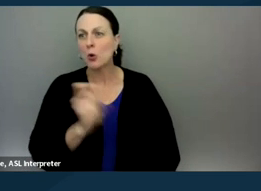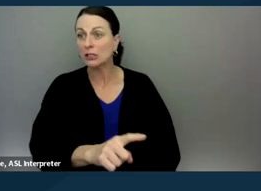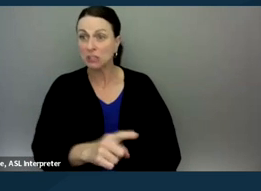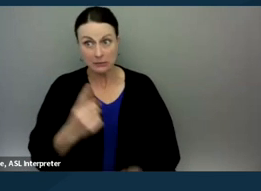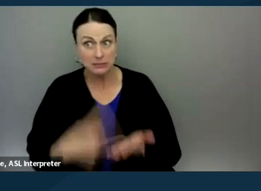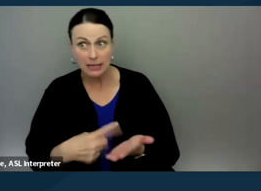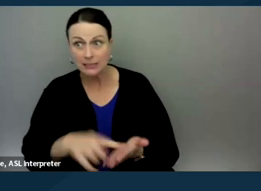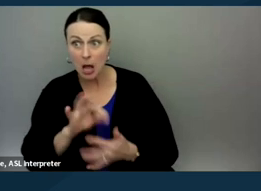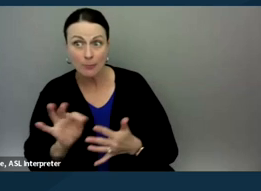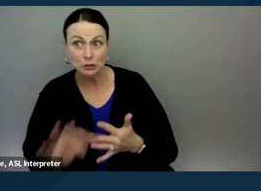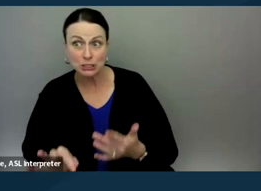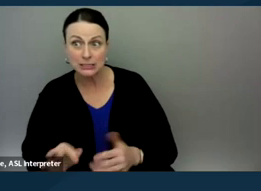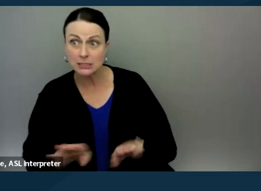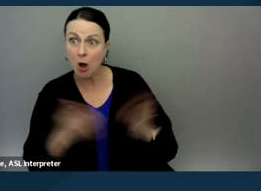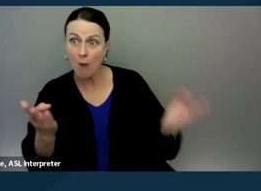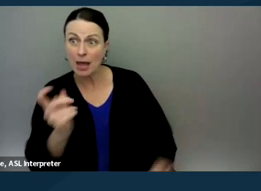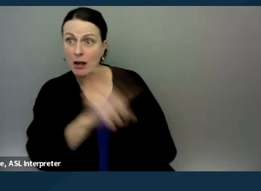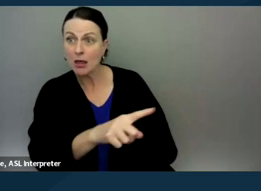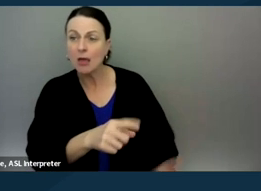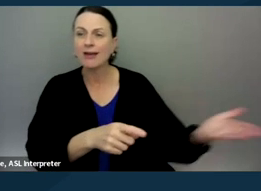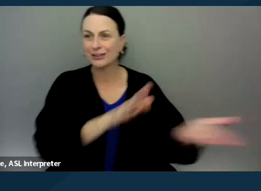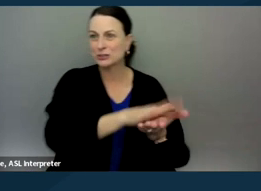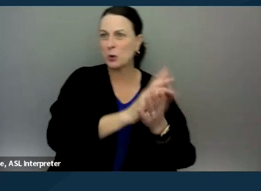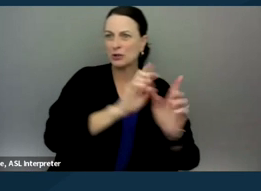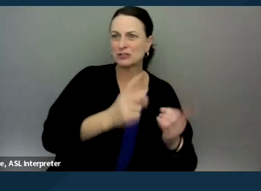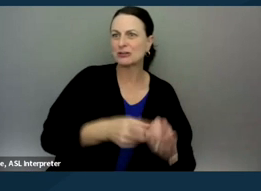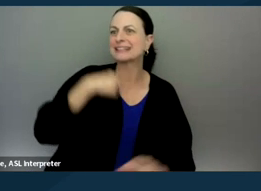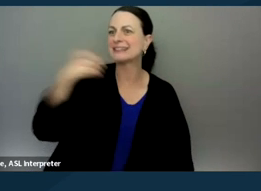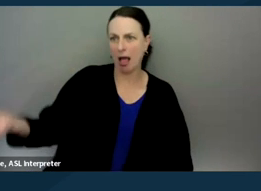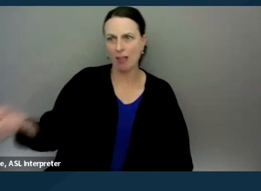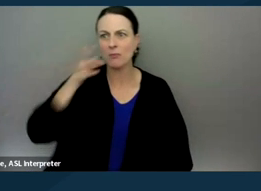to have the school district explain to the parent, well here's what we can do. And I think that's,